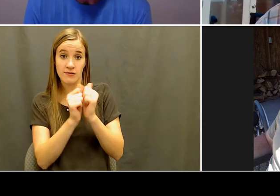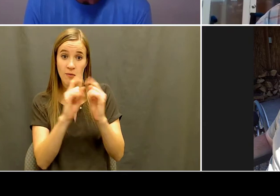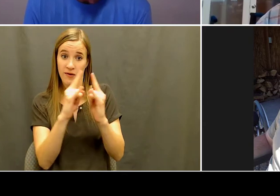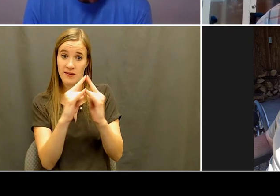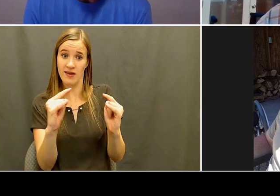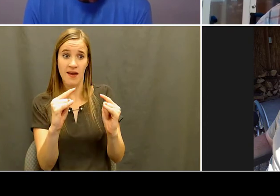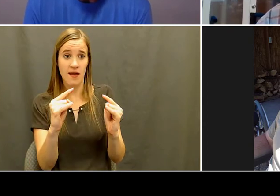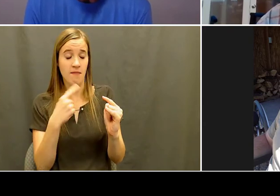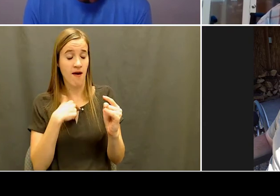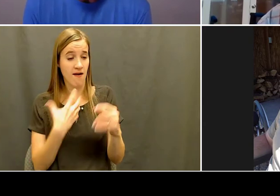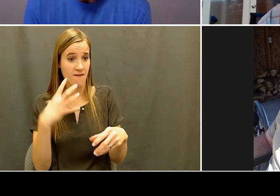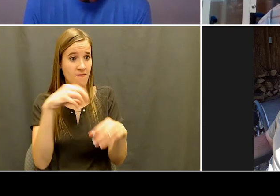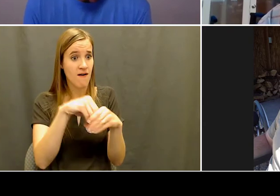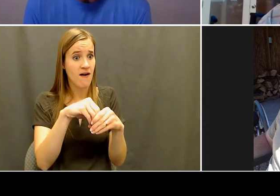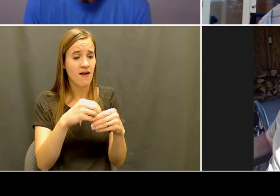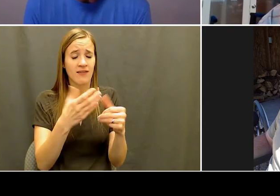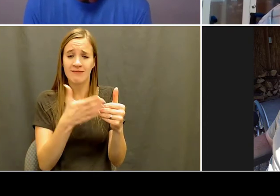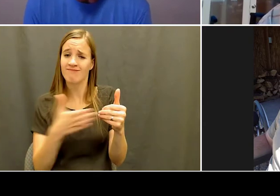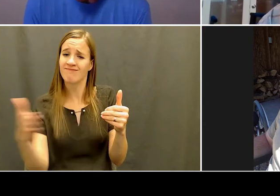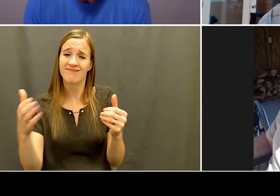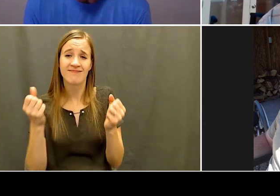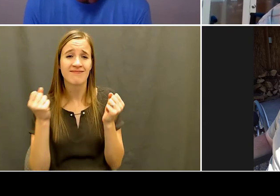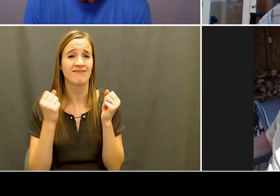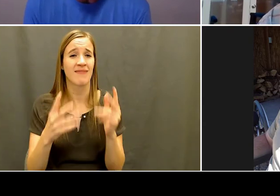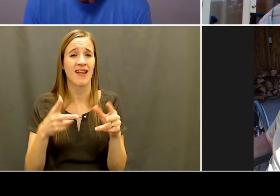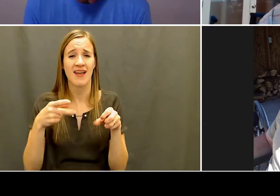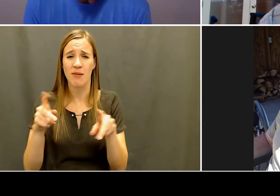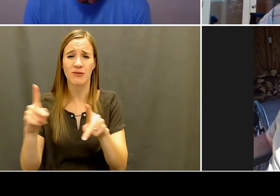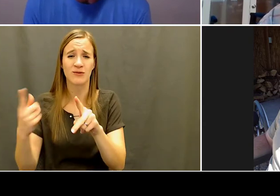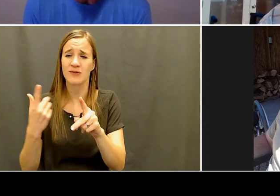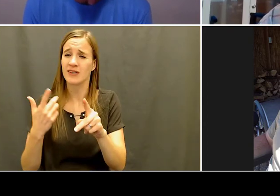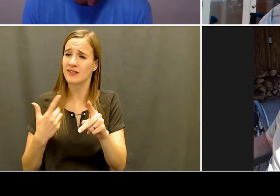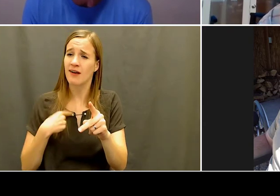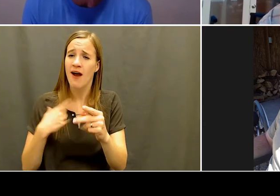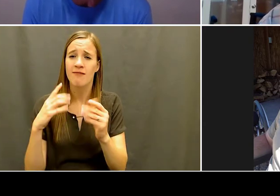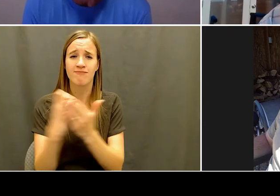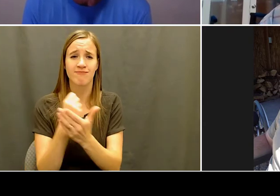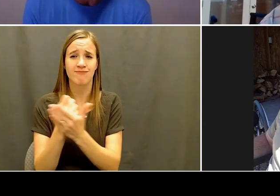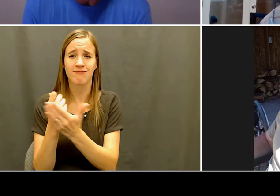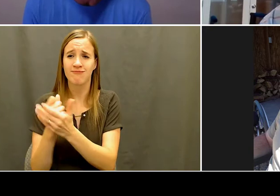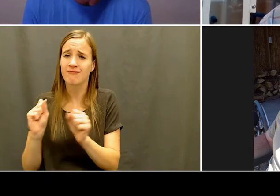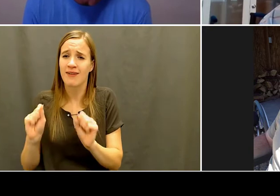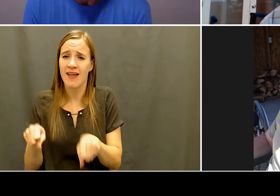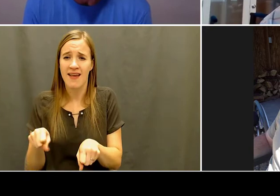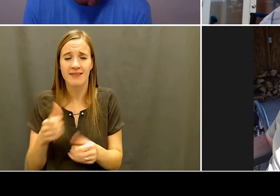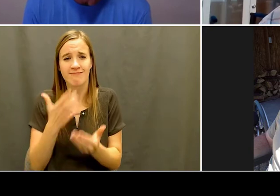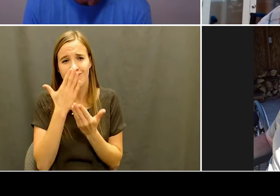Kelly: Well, it was great that you, the whole family, you know, supported you behind that, Jake. And because they